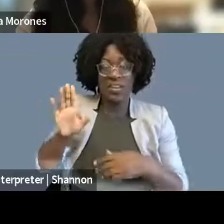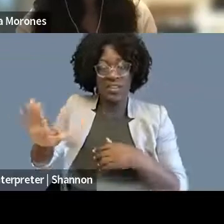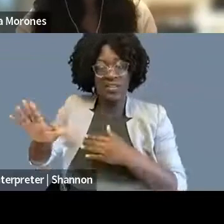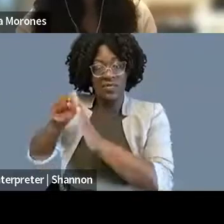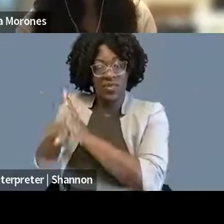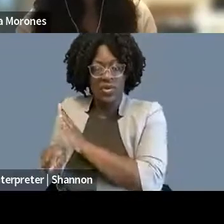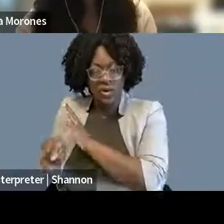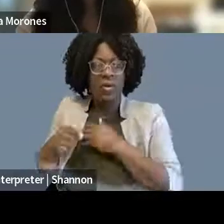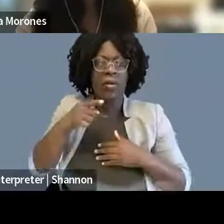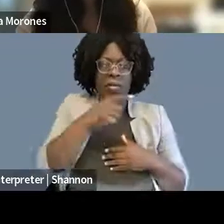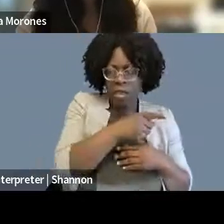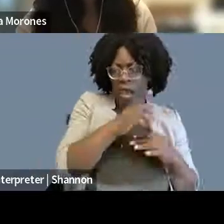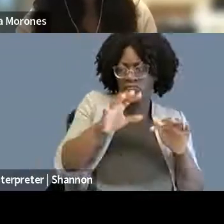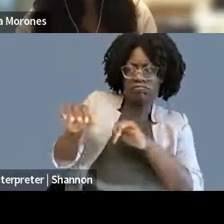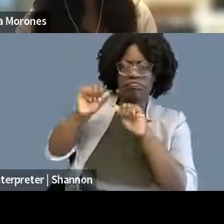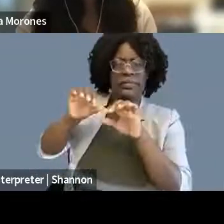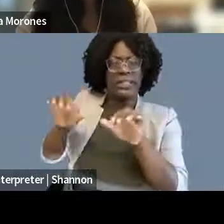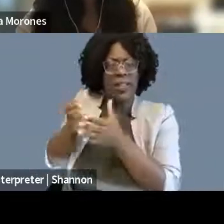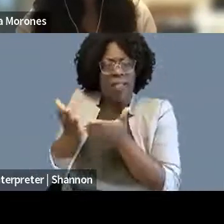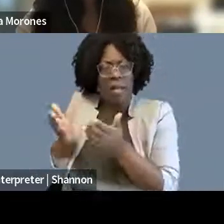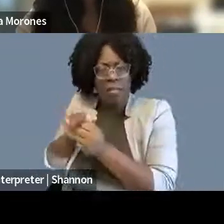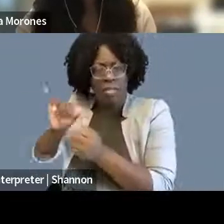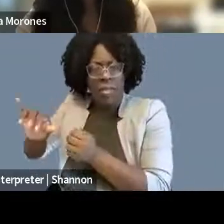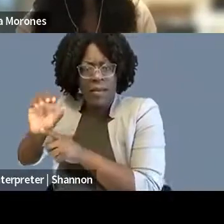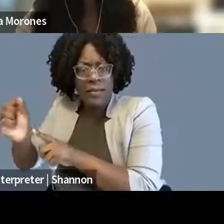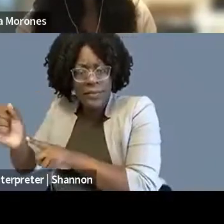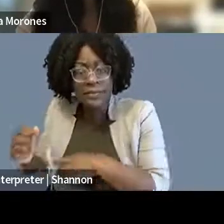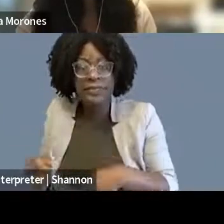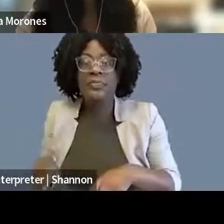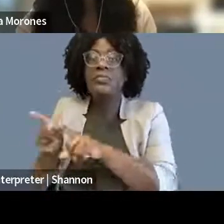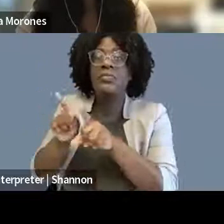in First Amendment and across the board because of COVID that are remote.